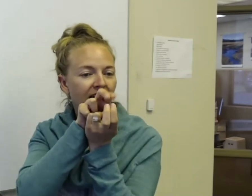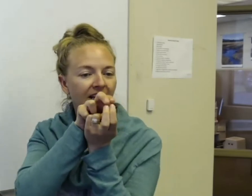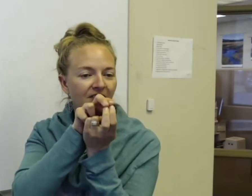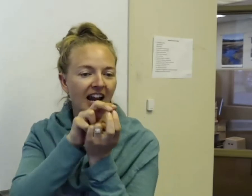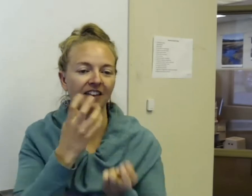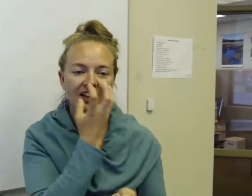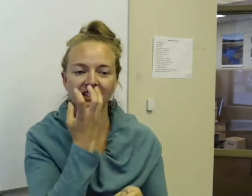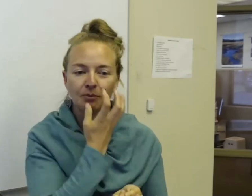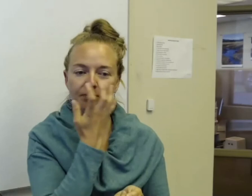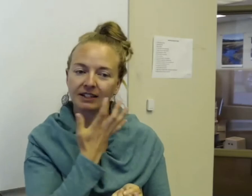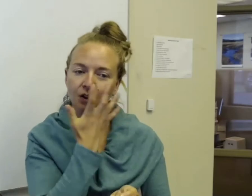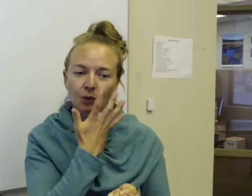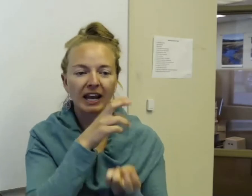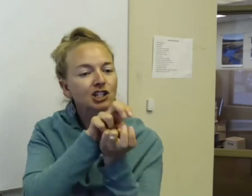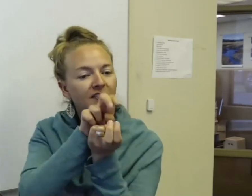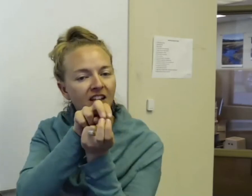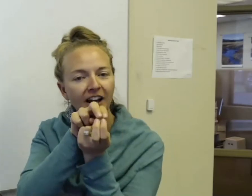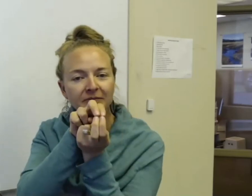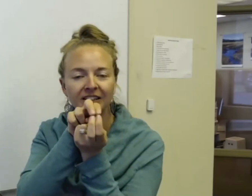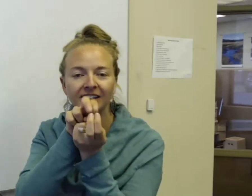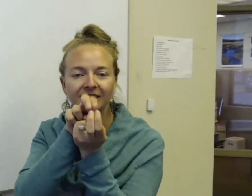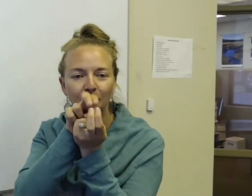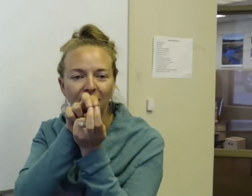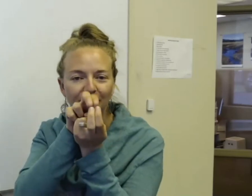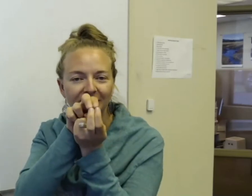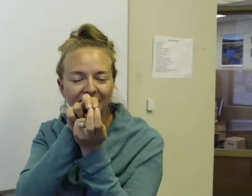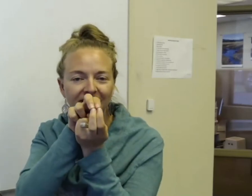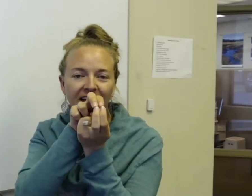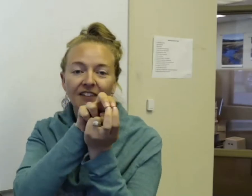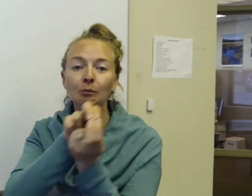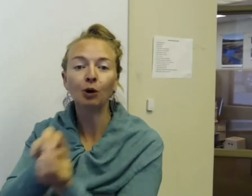kind of, convey that that's at the location of the sign. So, beaver. If you move it away